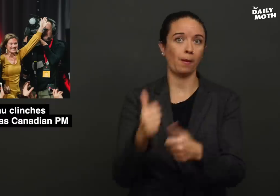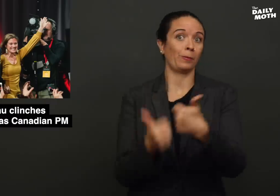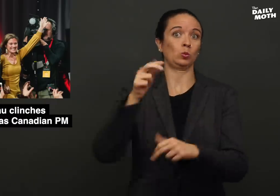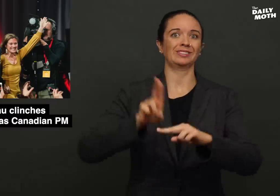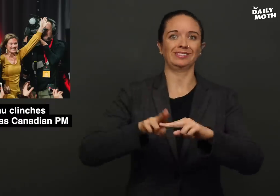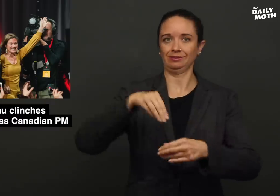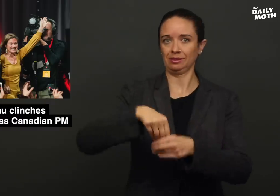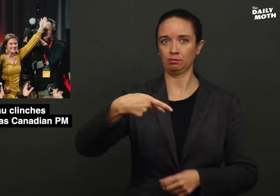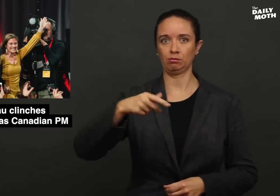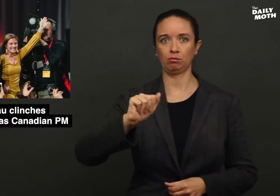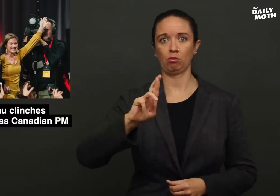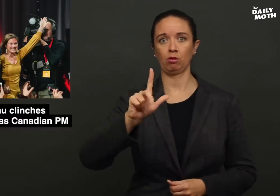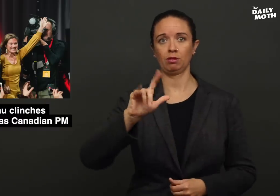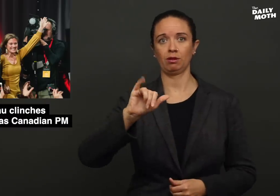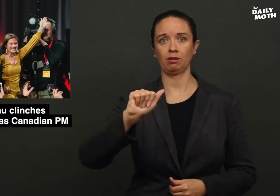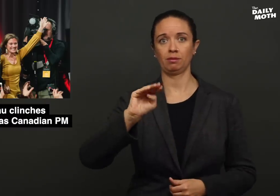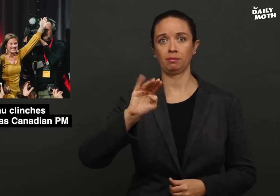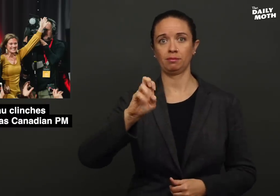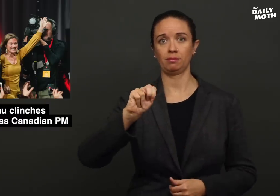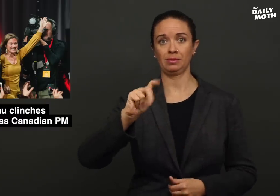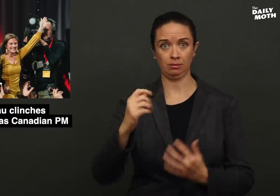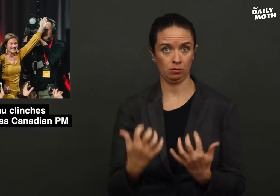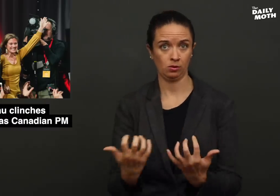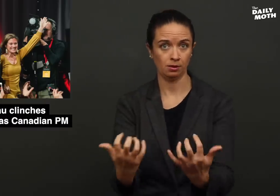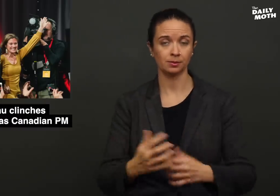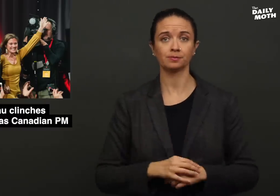the most seats in Parliament.